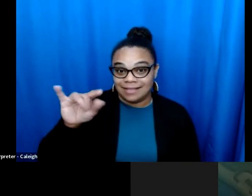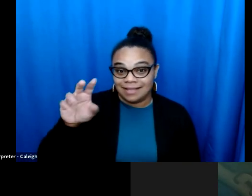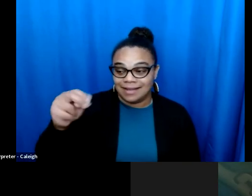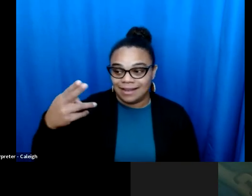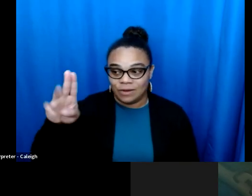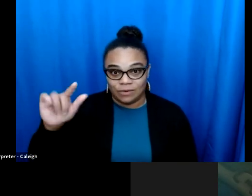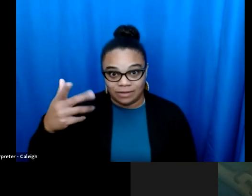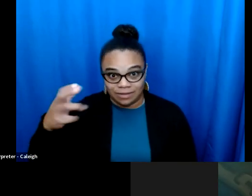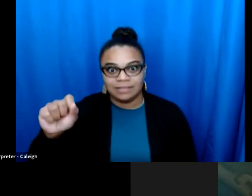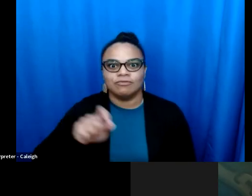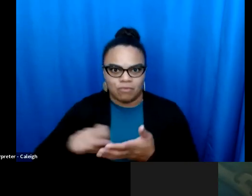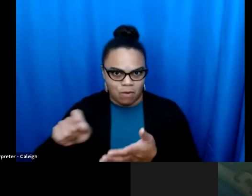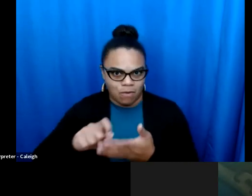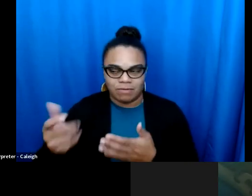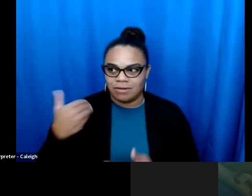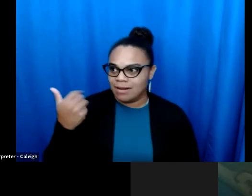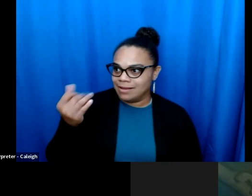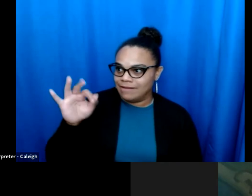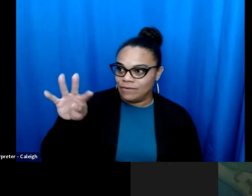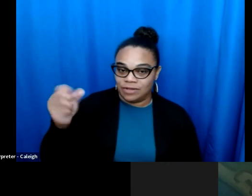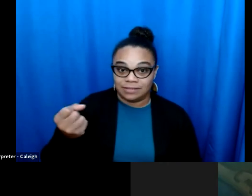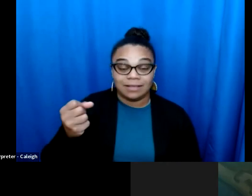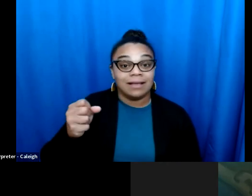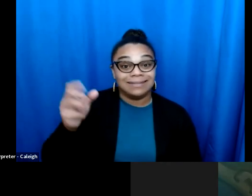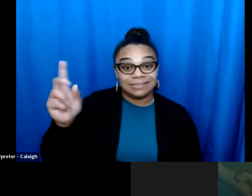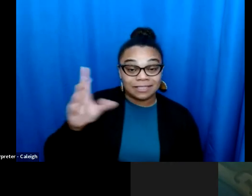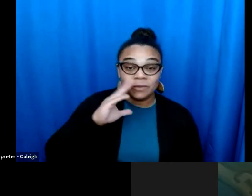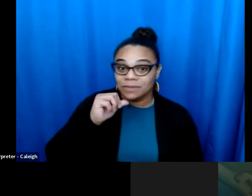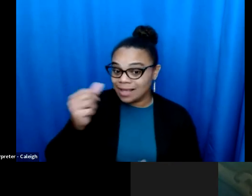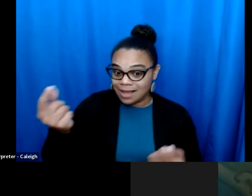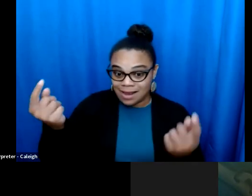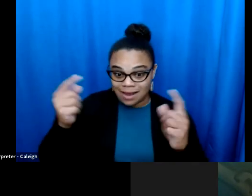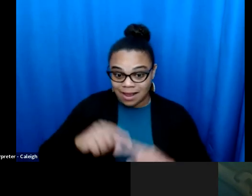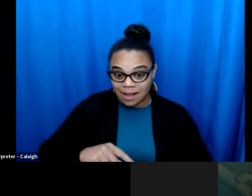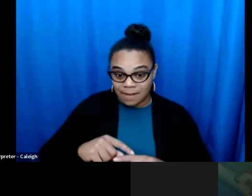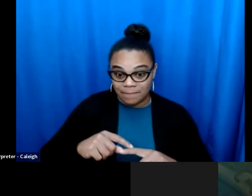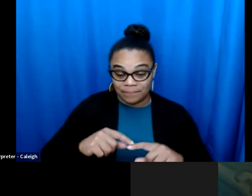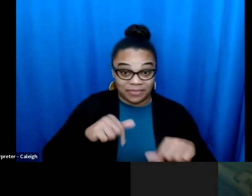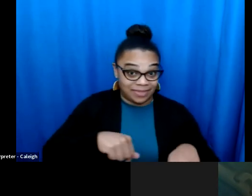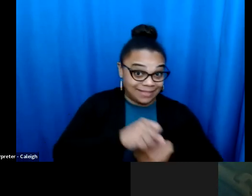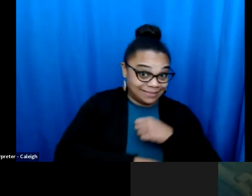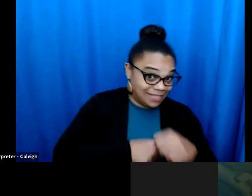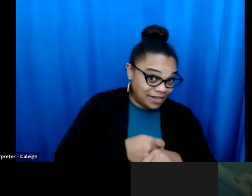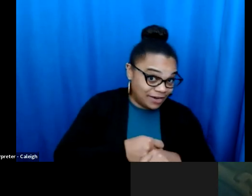That she was, wrote a great poem in the 1940 S. audio] he's from